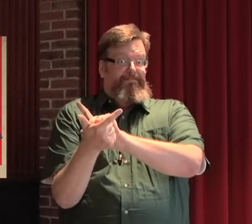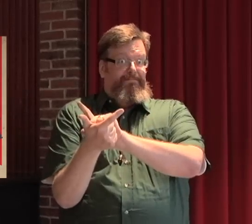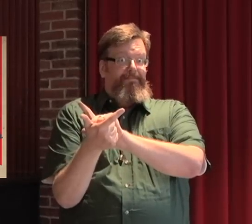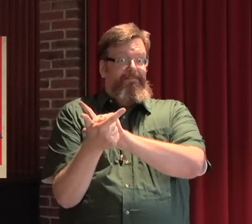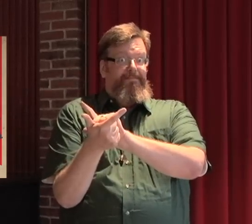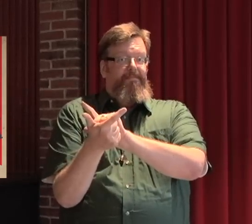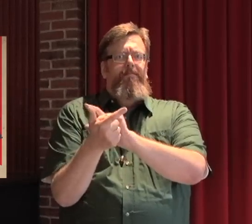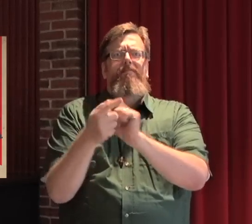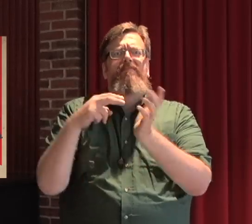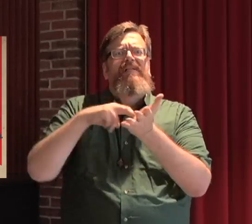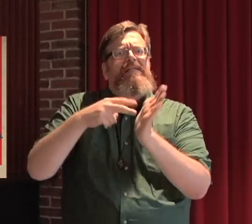This show -- rather than being interpreted into American Sign Language --